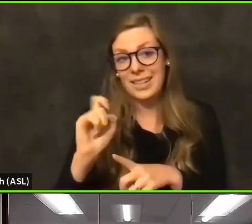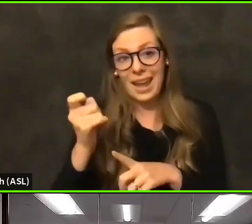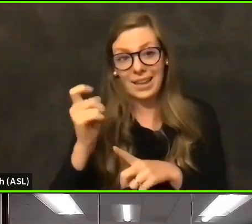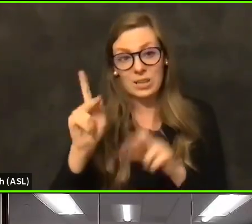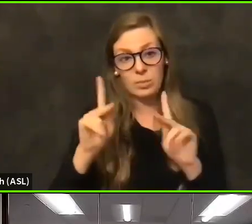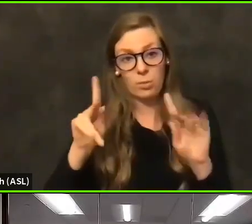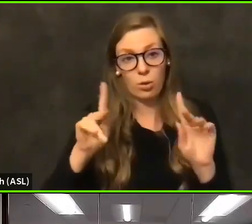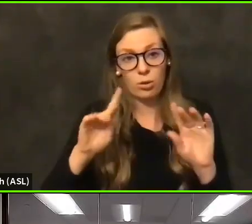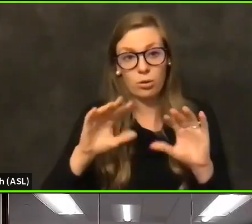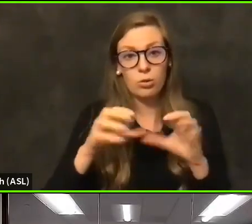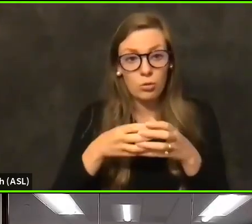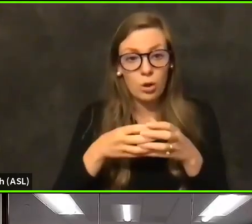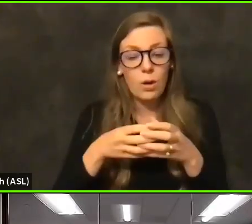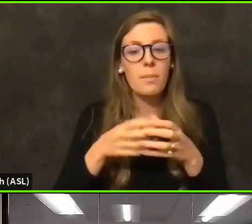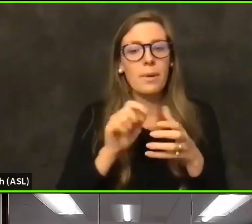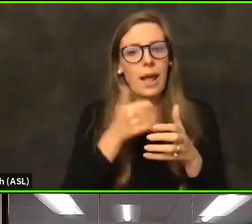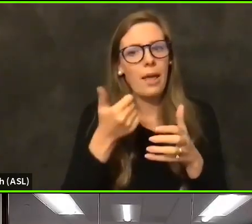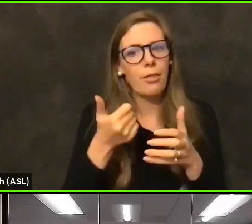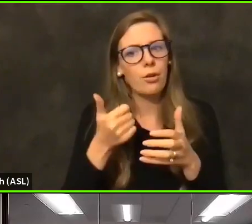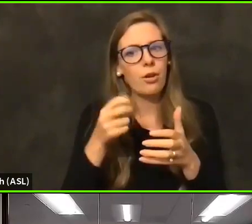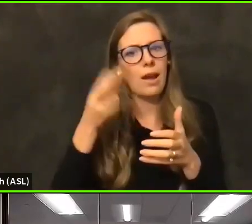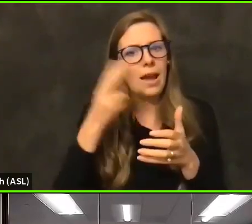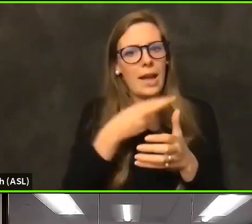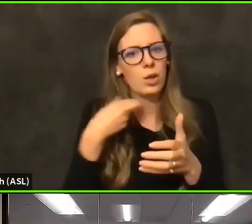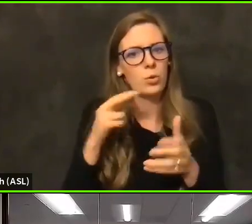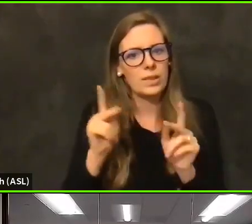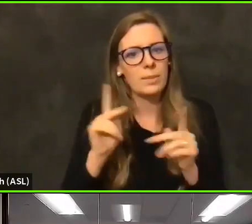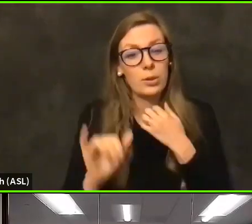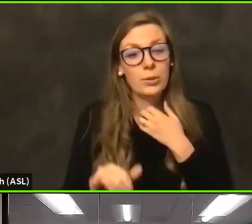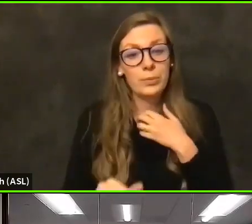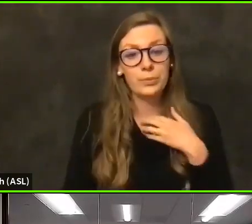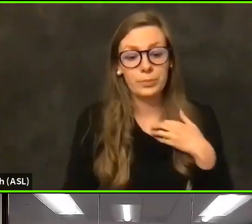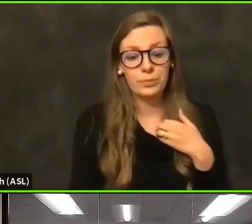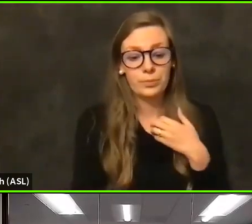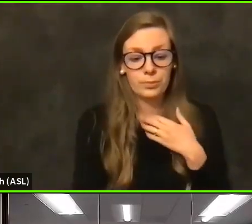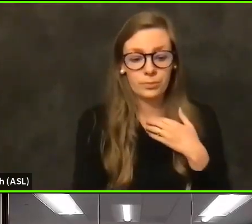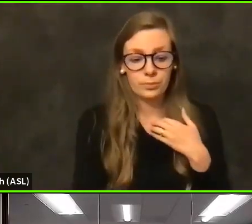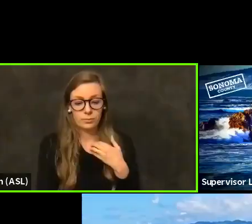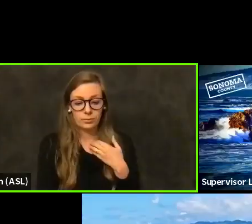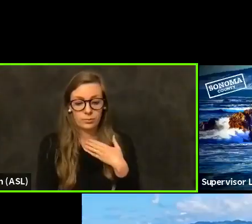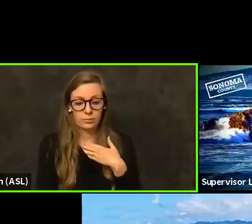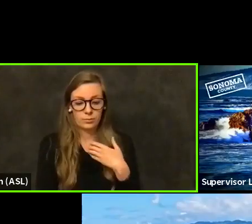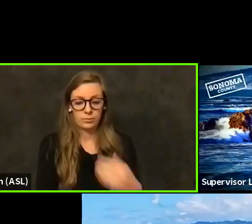but a lot of vulnerable individuals throughout our community. Thank you very much.